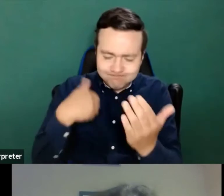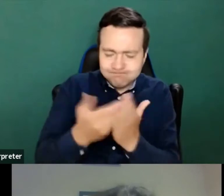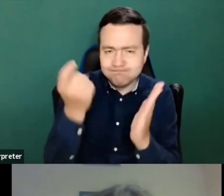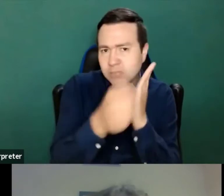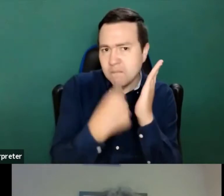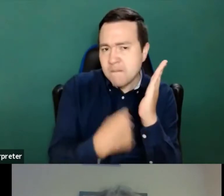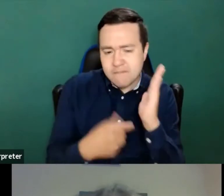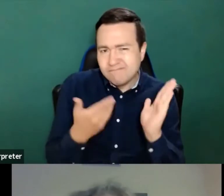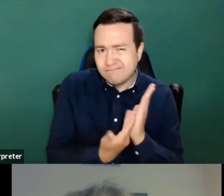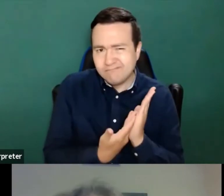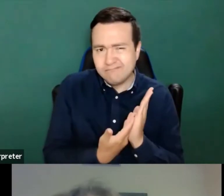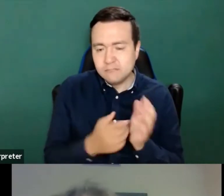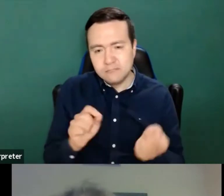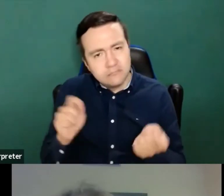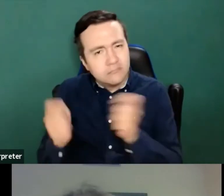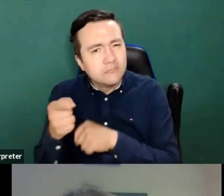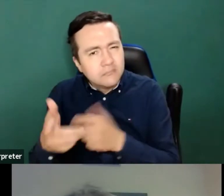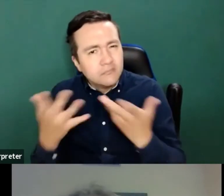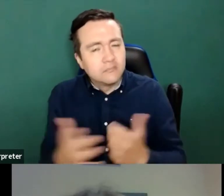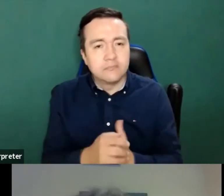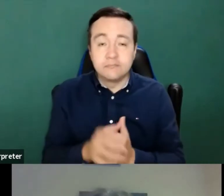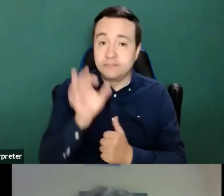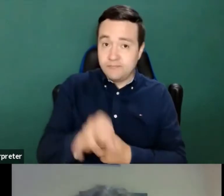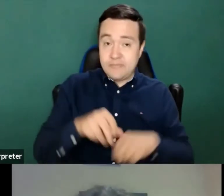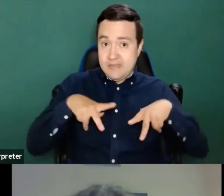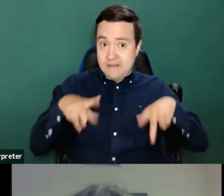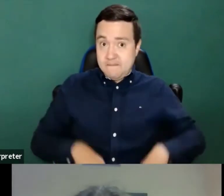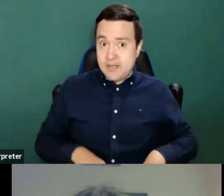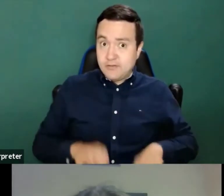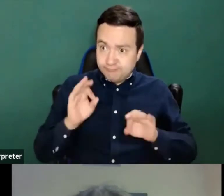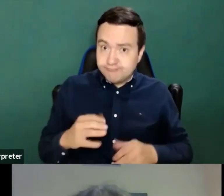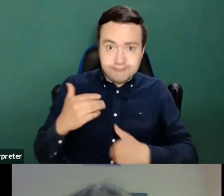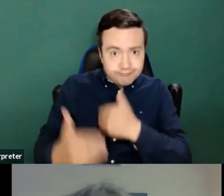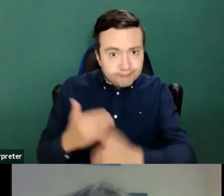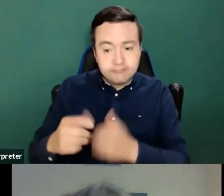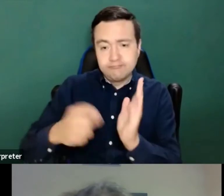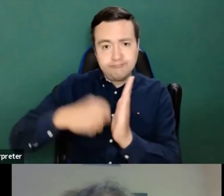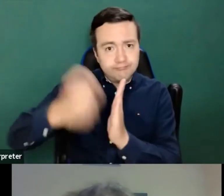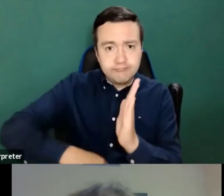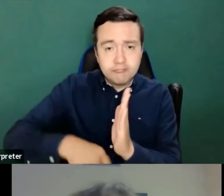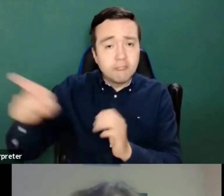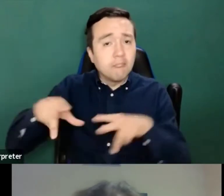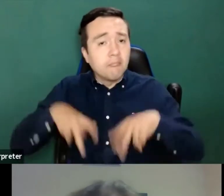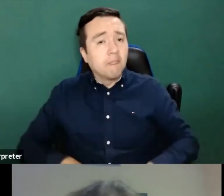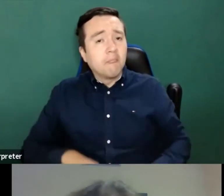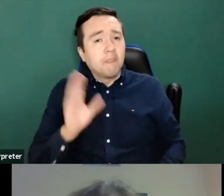can learn from them. The minister would have not given this developer the contract to develop it because it wasn't accessible.